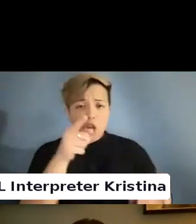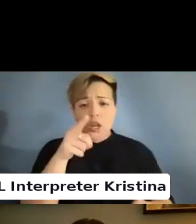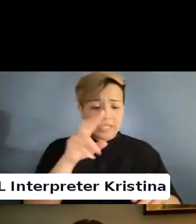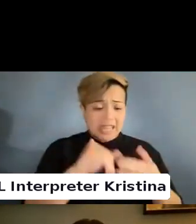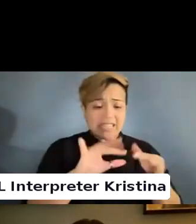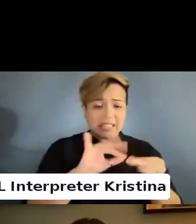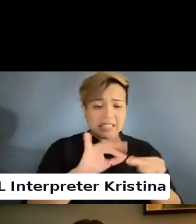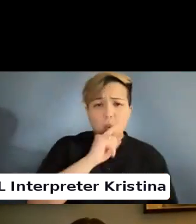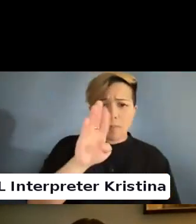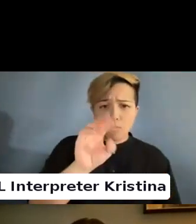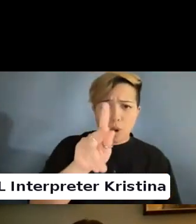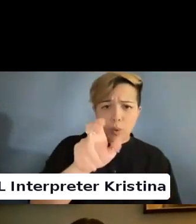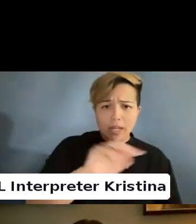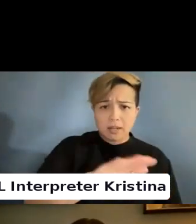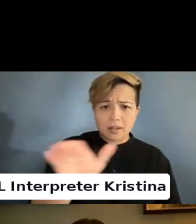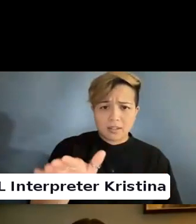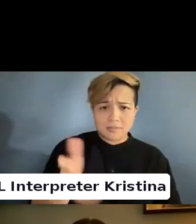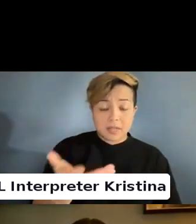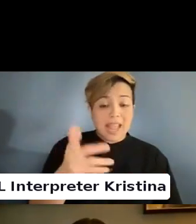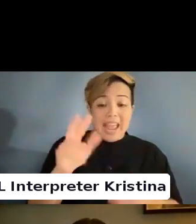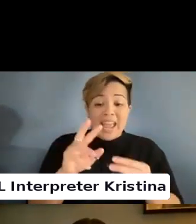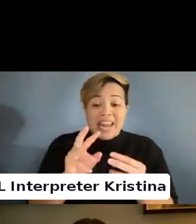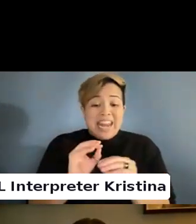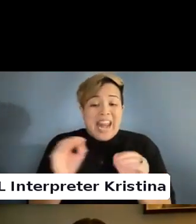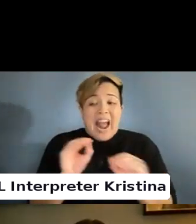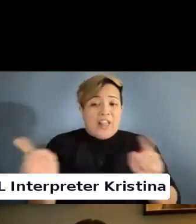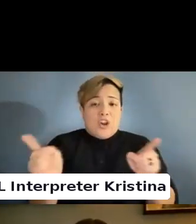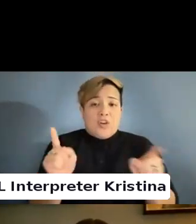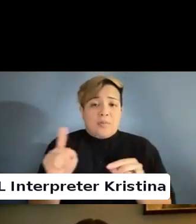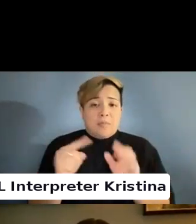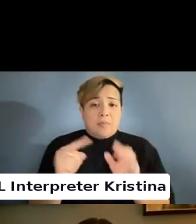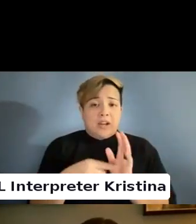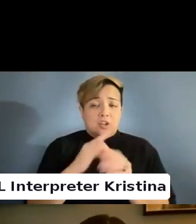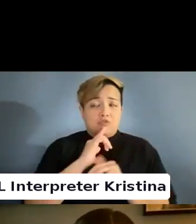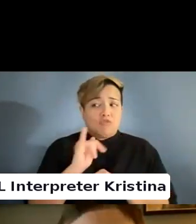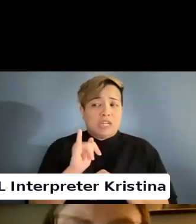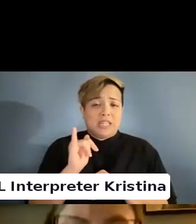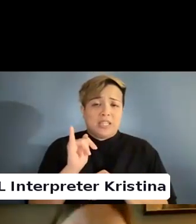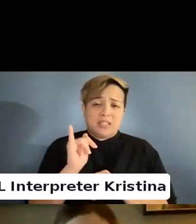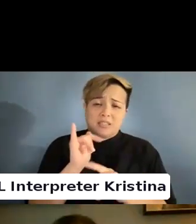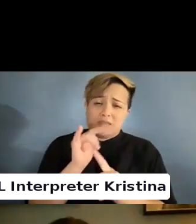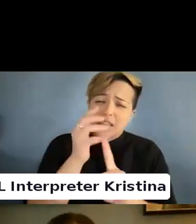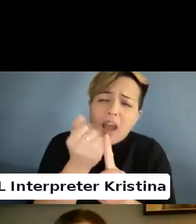Then neither model really captures our true reality.